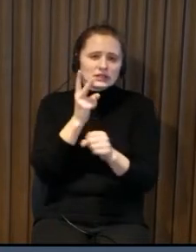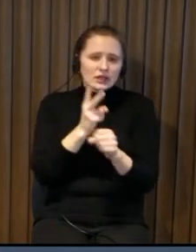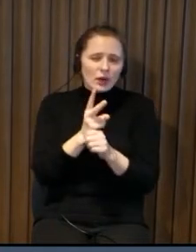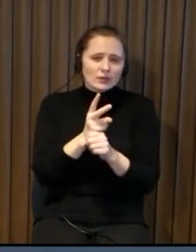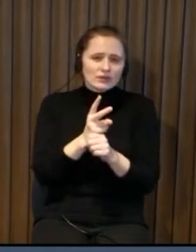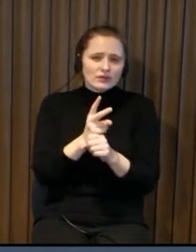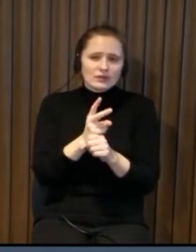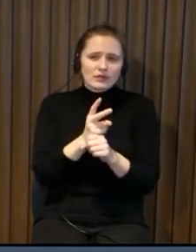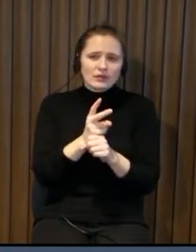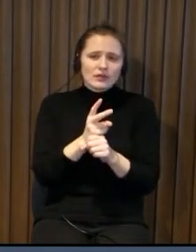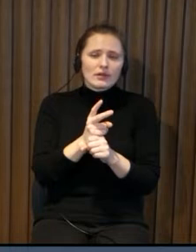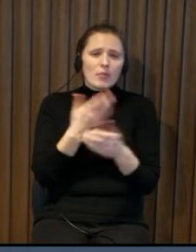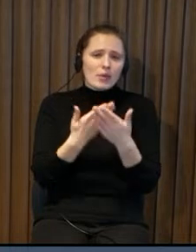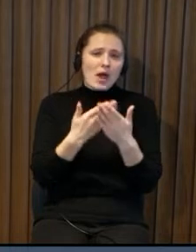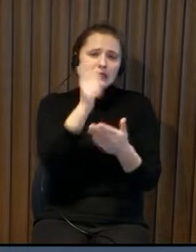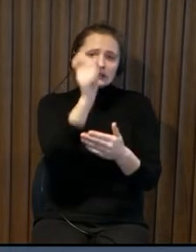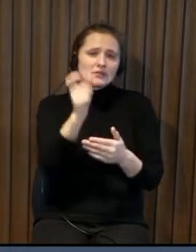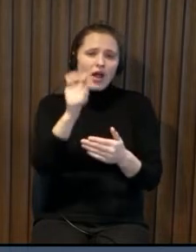for people with disabilities or people with some